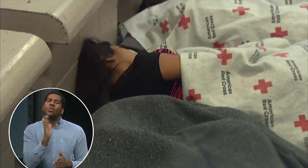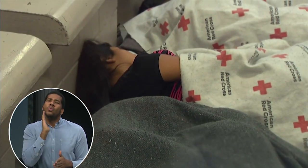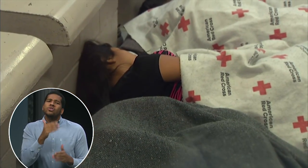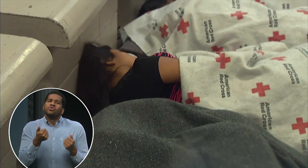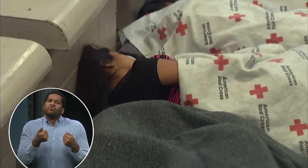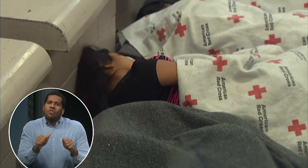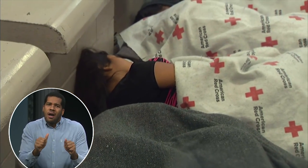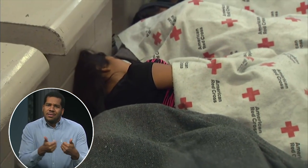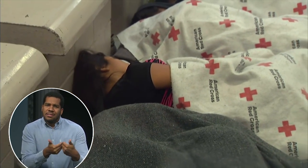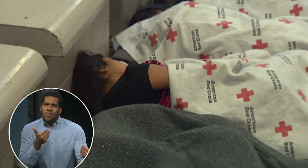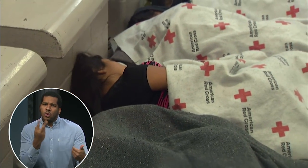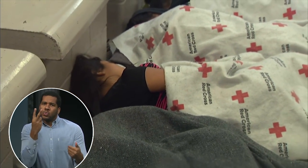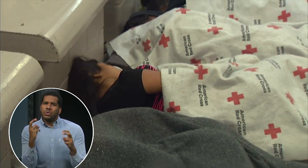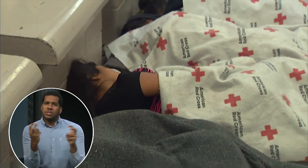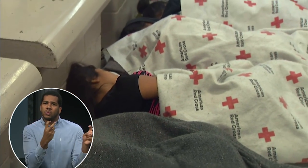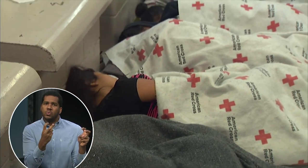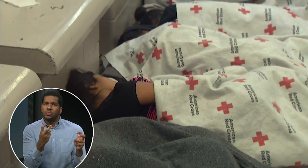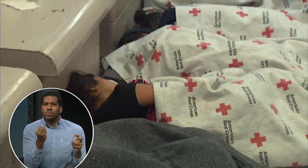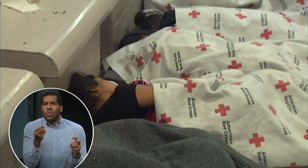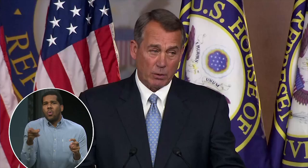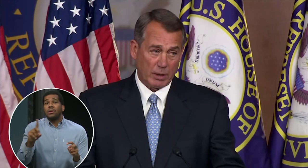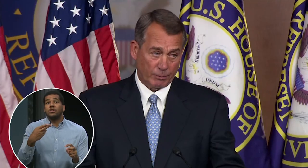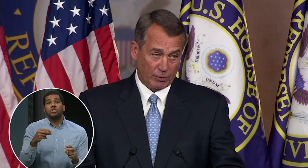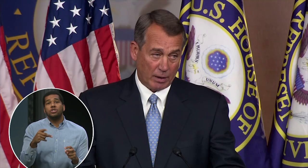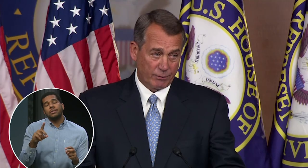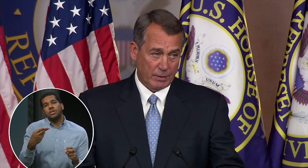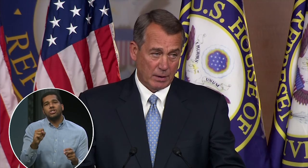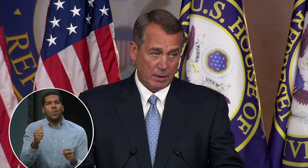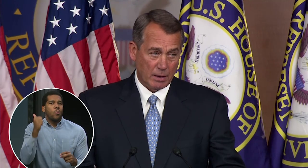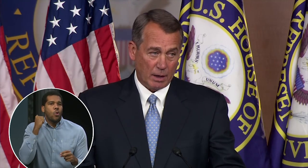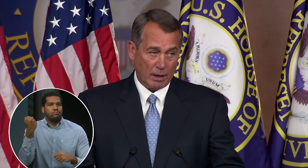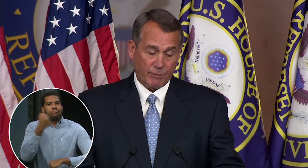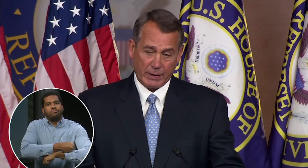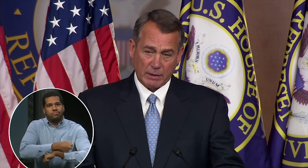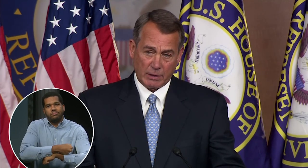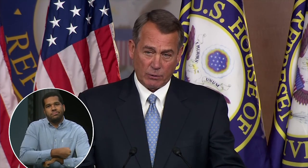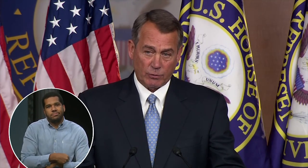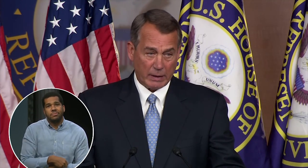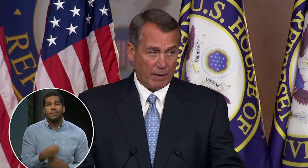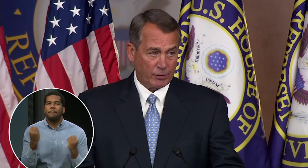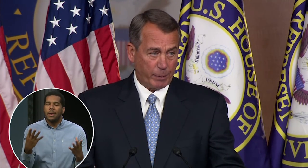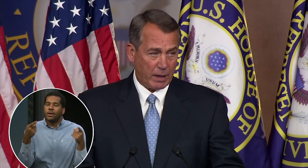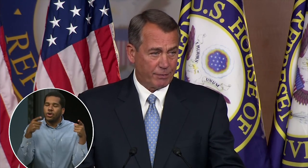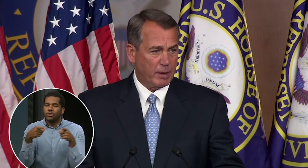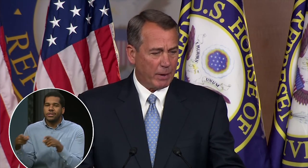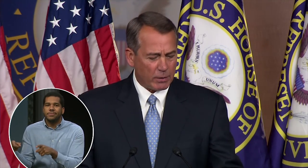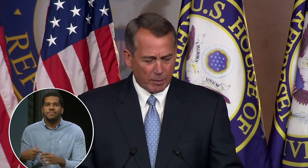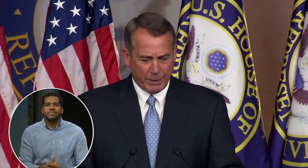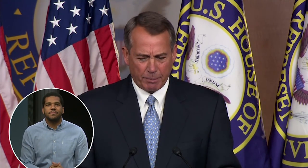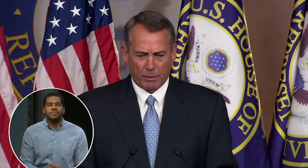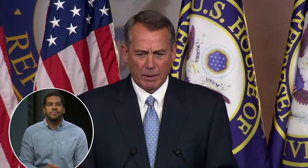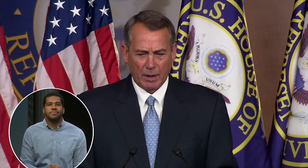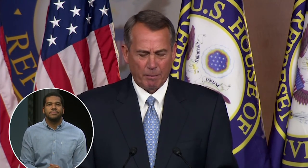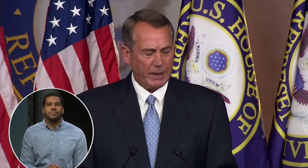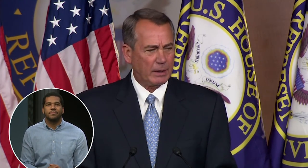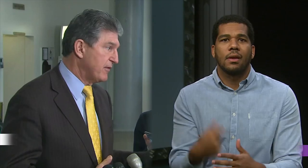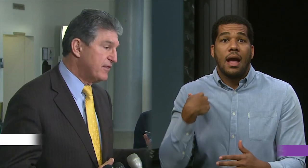The Senate Majority Leader says he will try to separate the two issues so DHS is not shut down. Many agree.